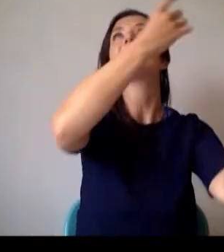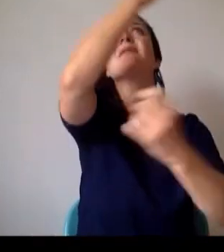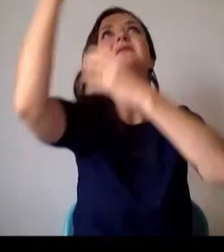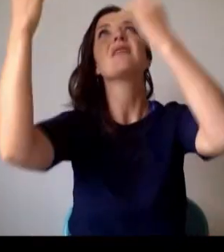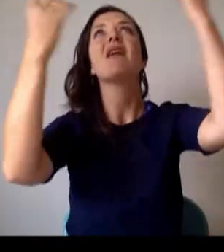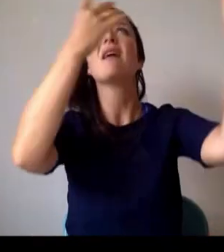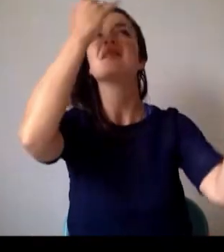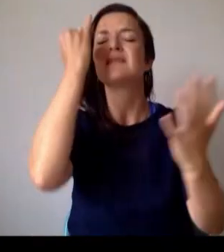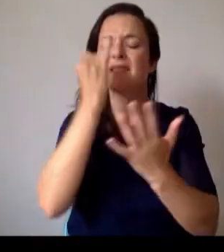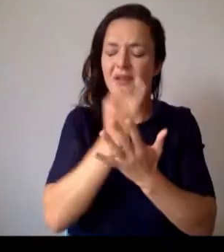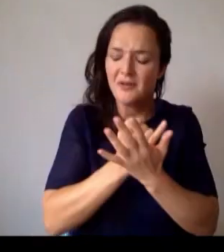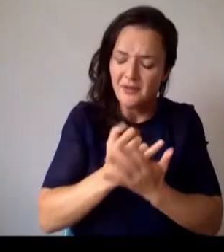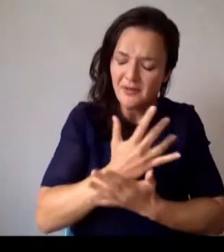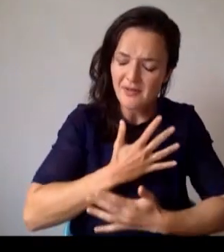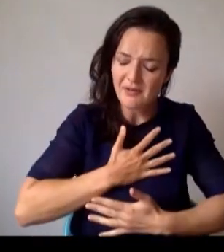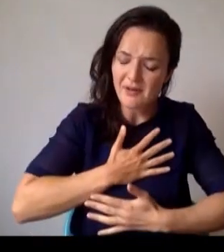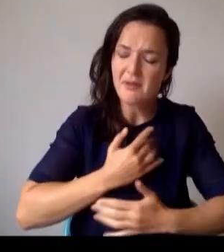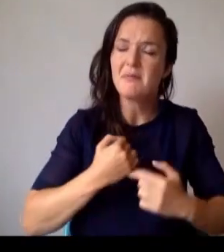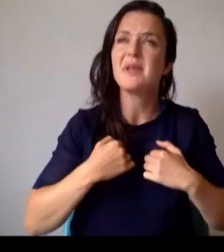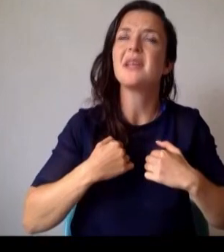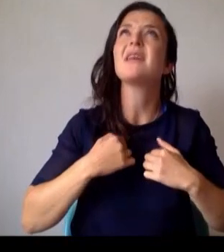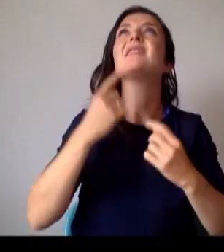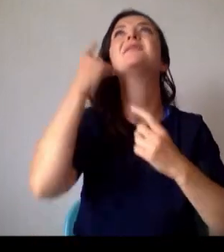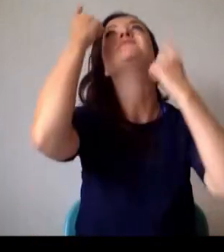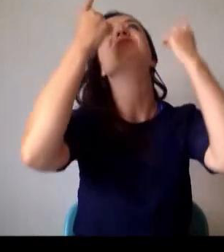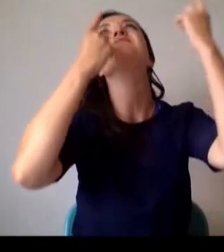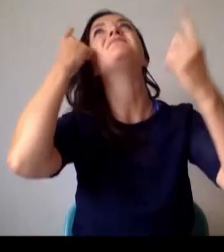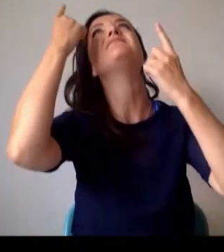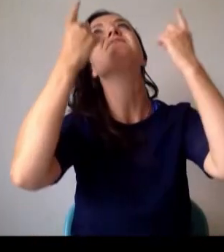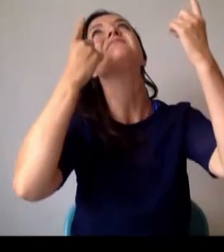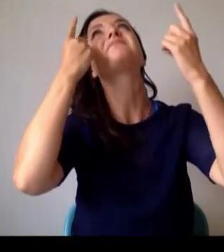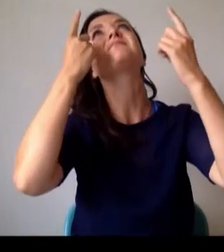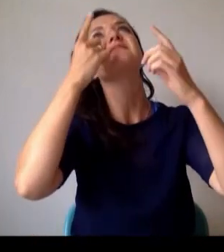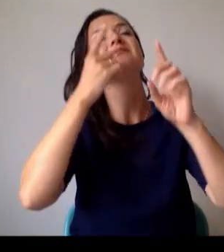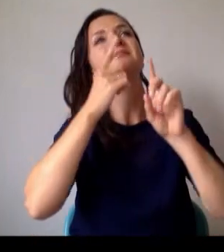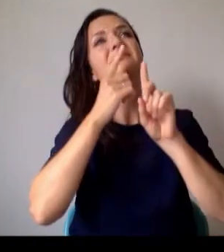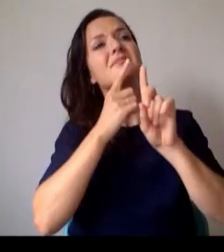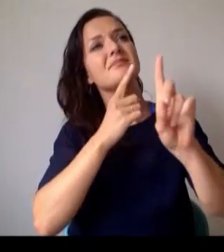At least you'll go of your own free will